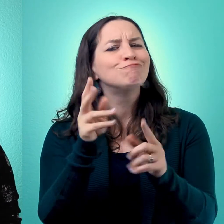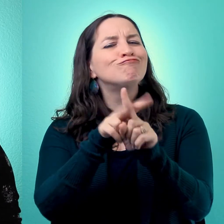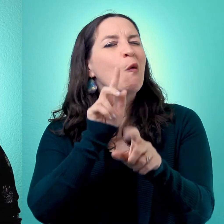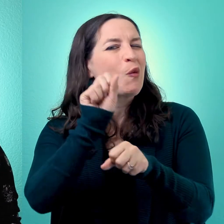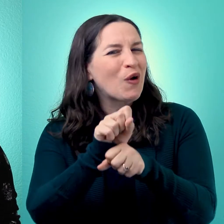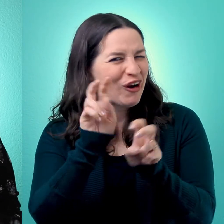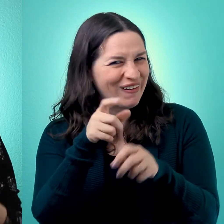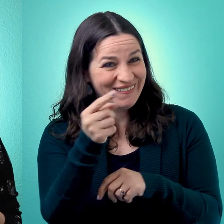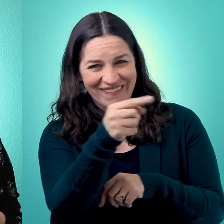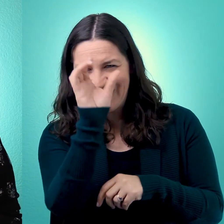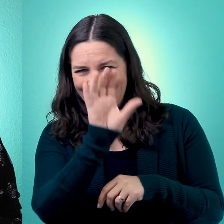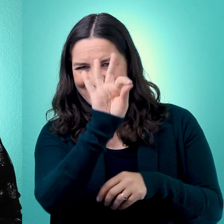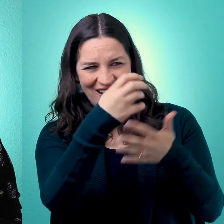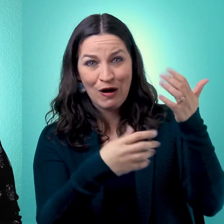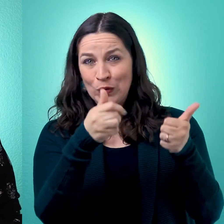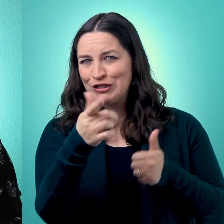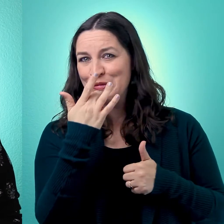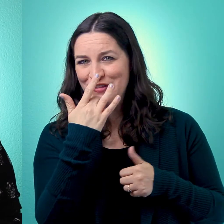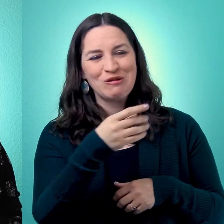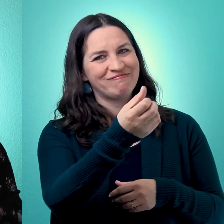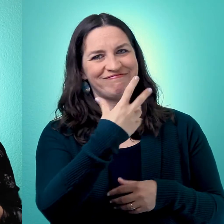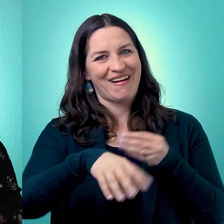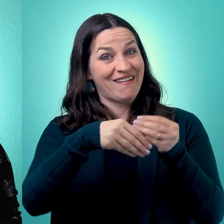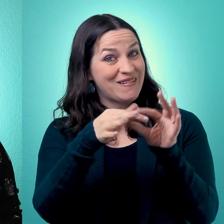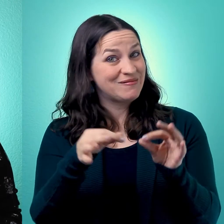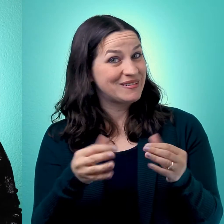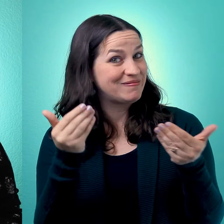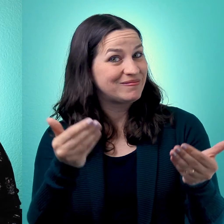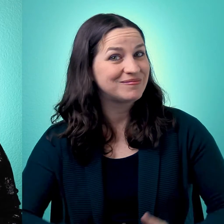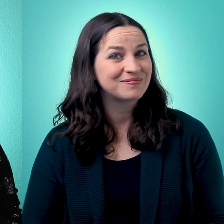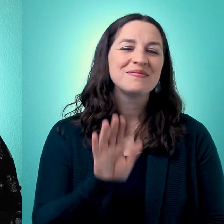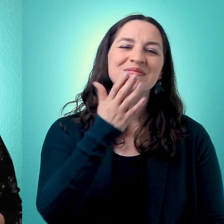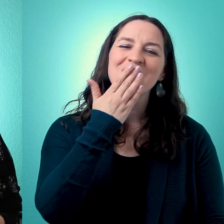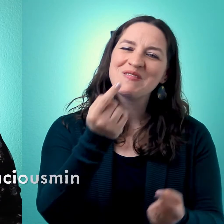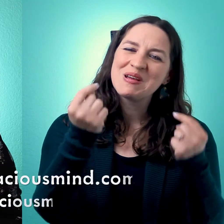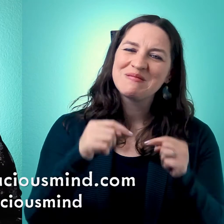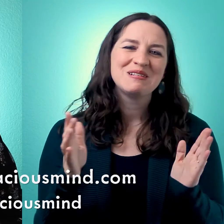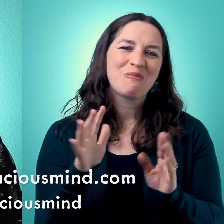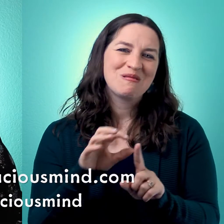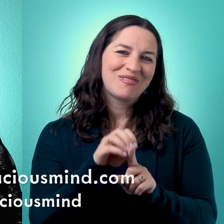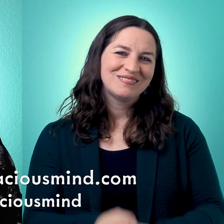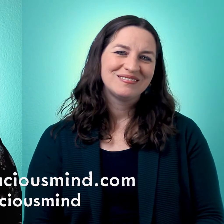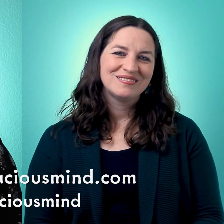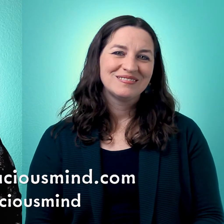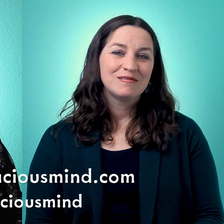orientations. So go look for those, find ones you like and drop them in the comments. Once again, thank you for joining us for Small Bites.